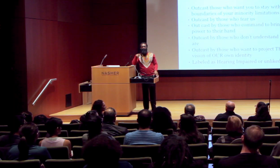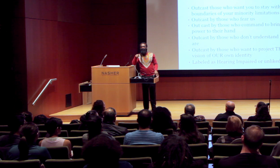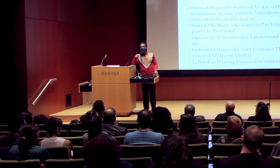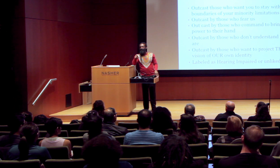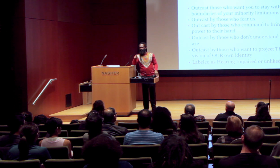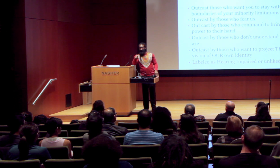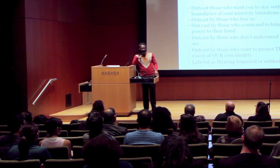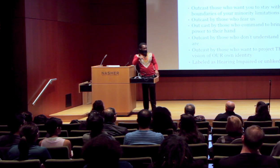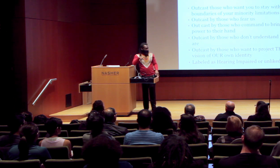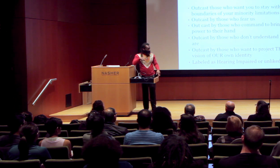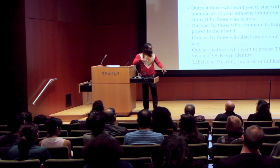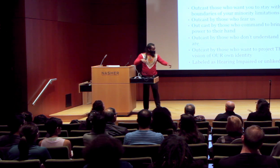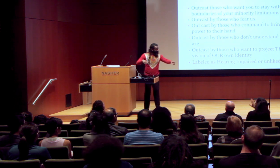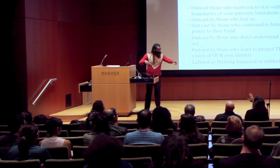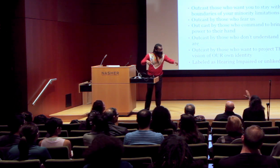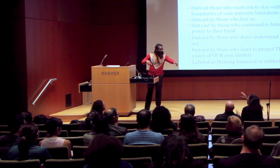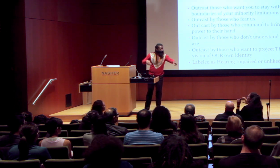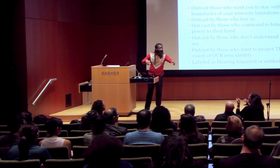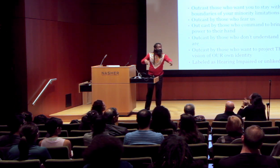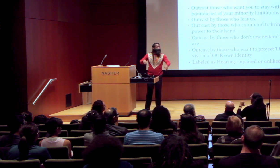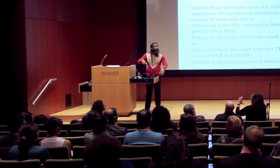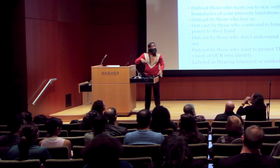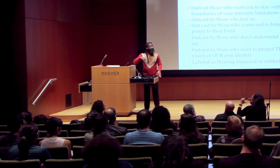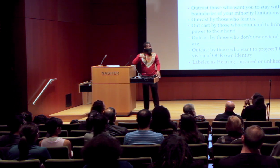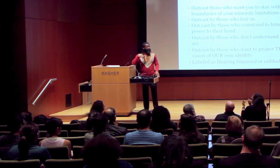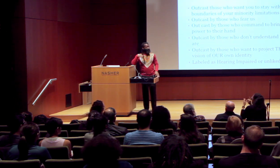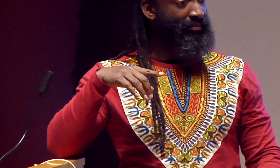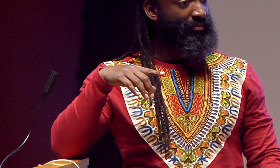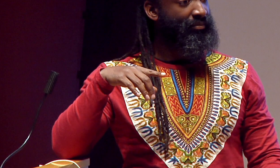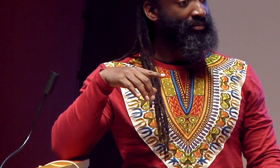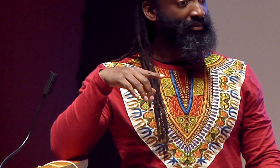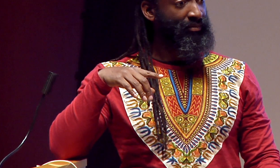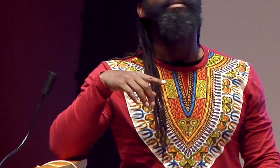They don’t know how to communicate at first.